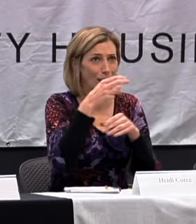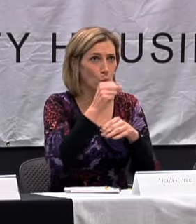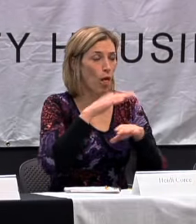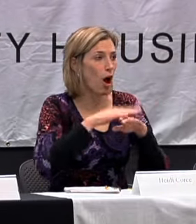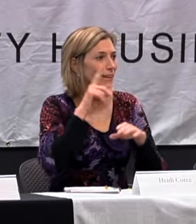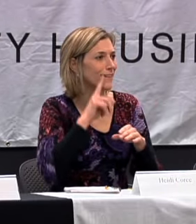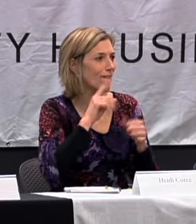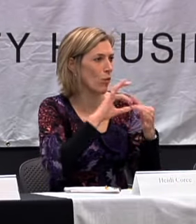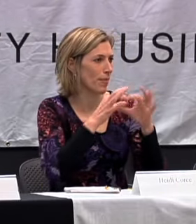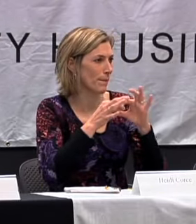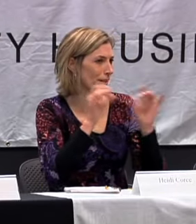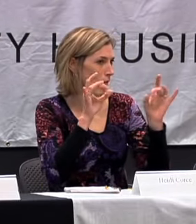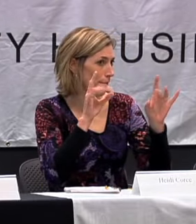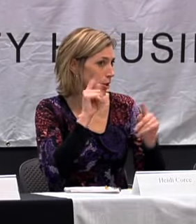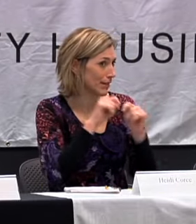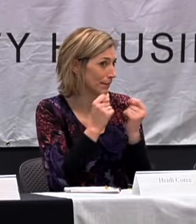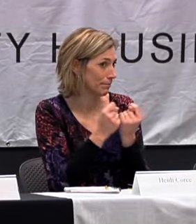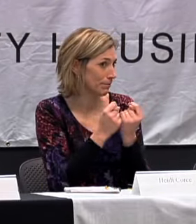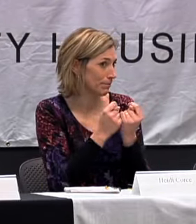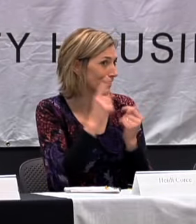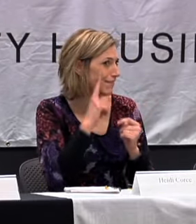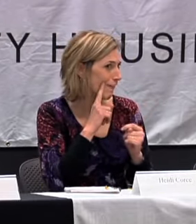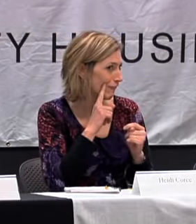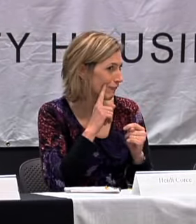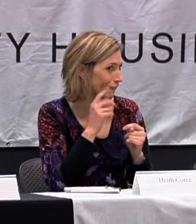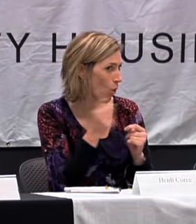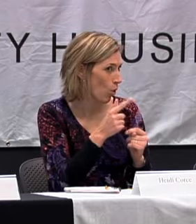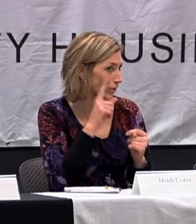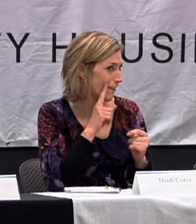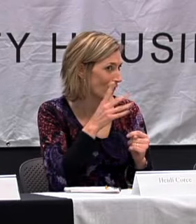I WAS IN HIGH SCHOOL ON THE DEAF VOLLEYBALL TEAM. THEY WERE ALL